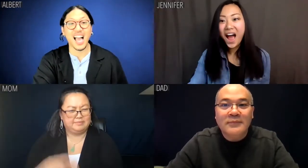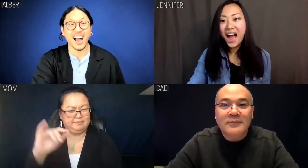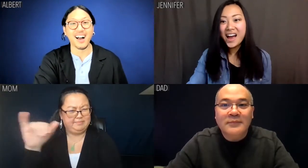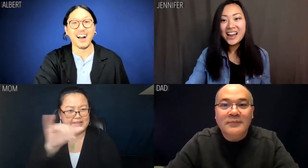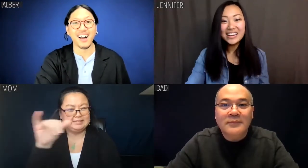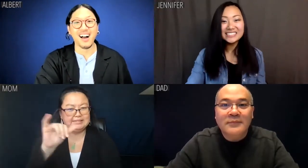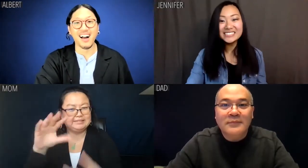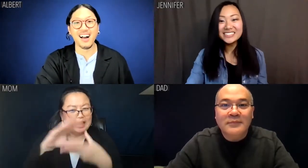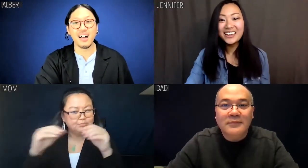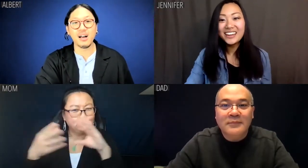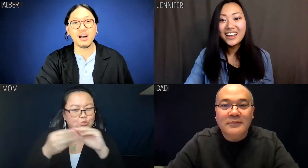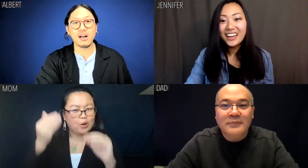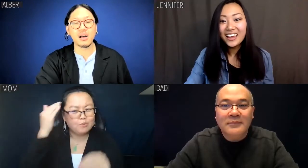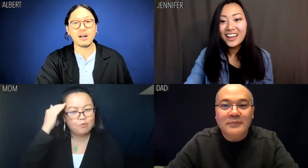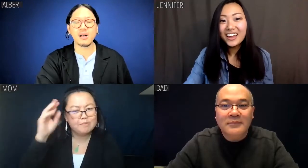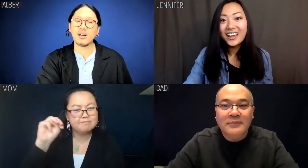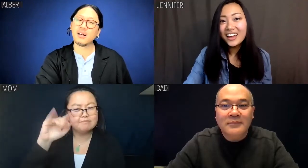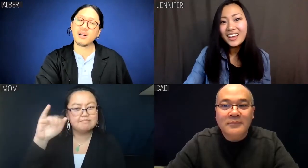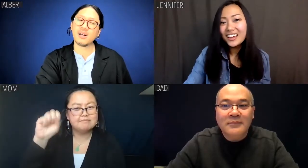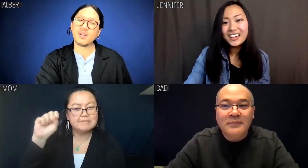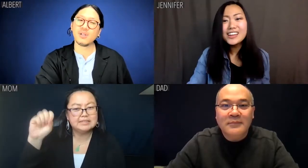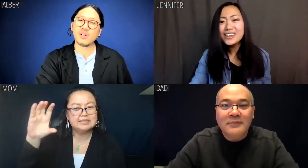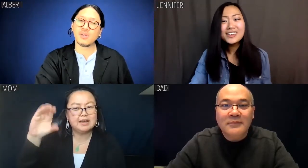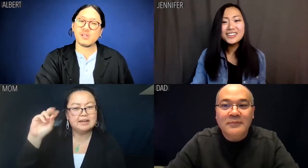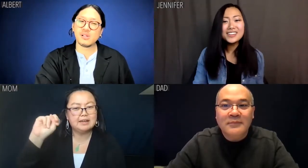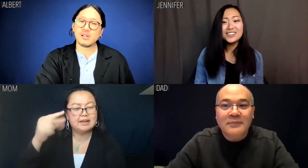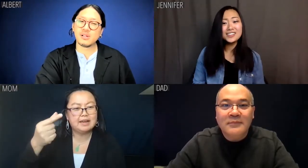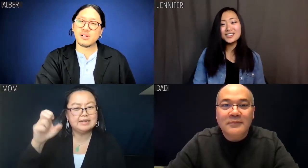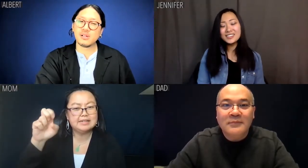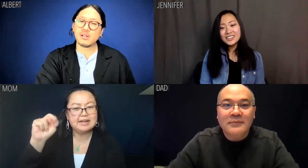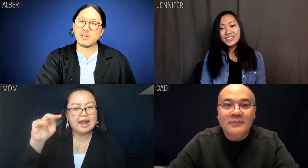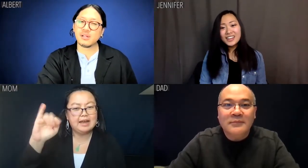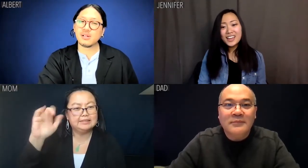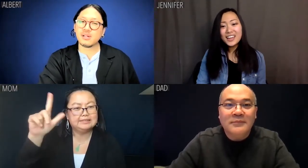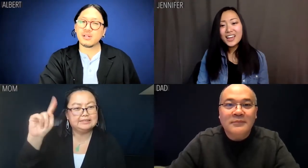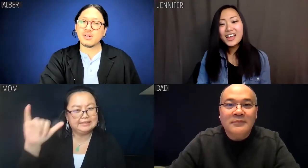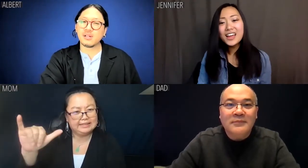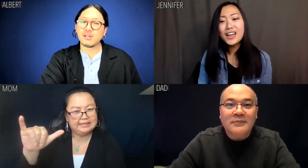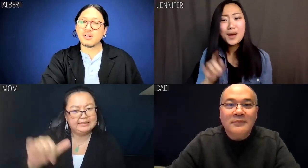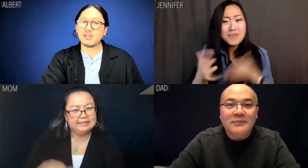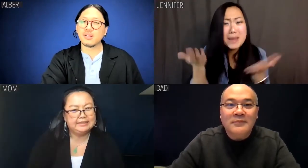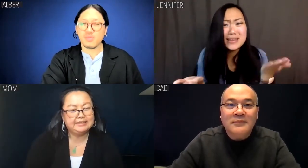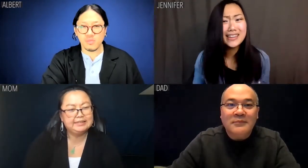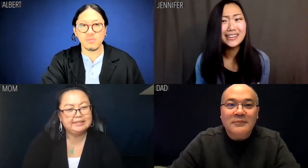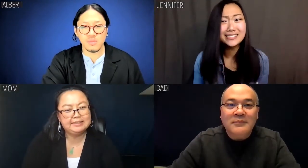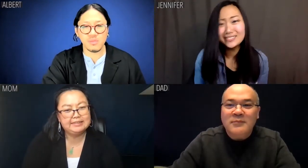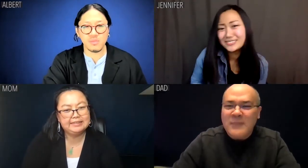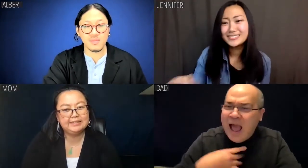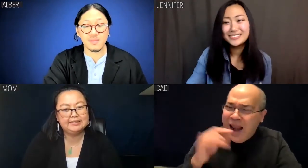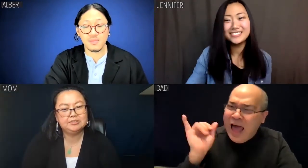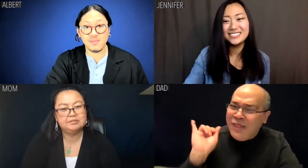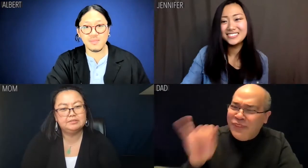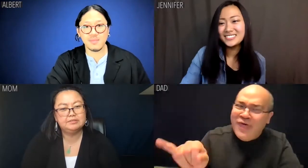Mom: That's the plot to Miss Congeniality! Jennifer: MAYBE!